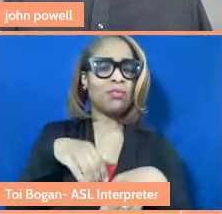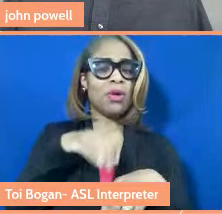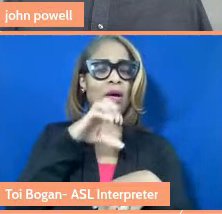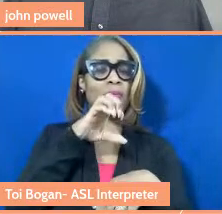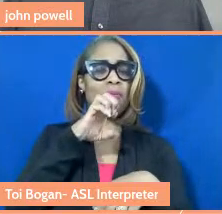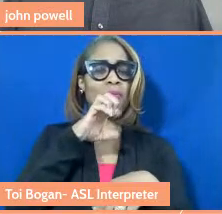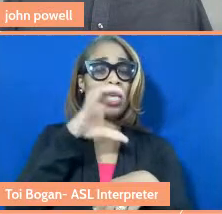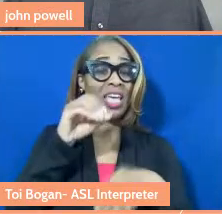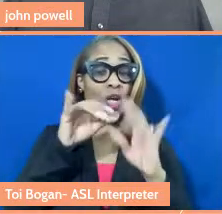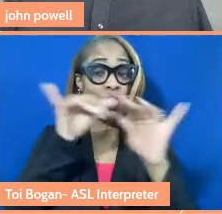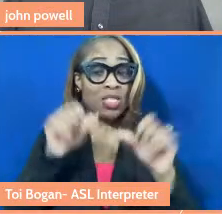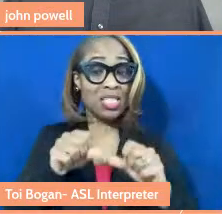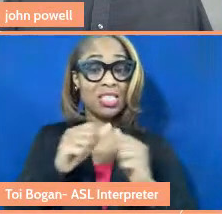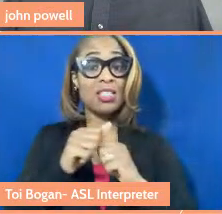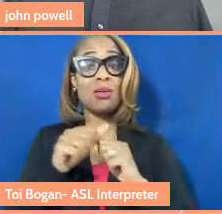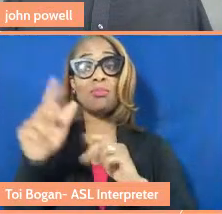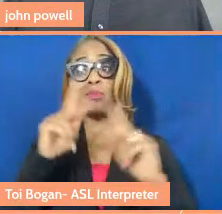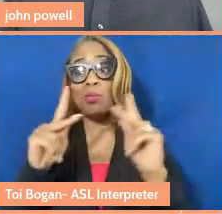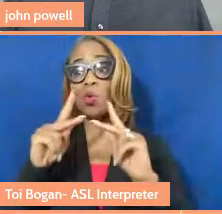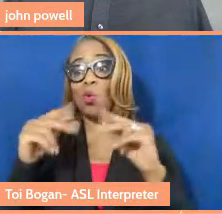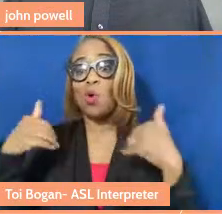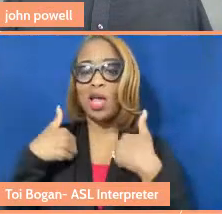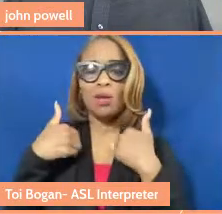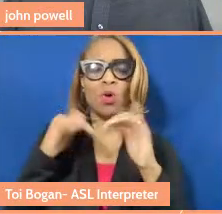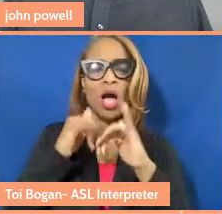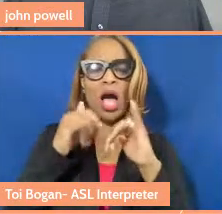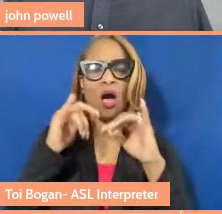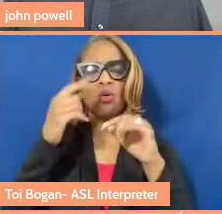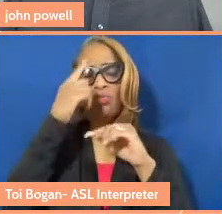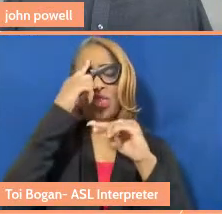and how has care made you think about this larger we as we do this work. And john, you're really